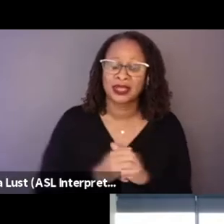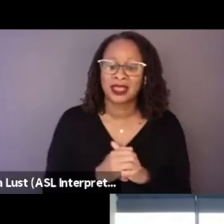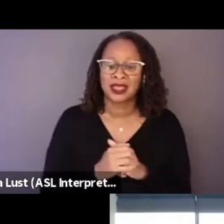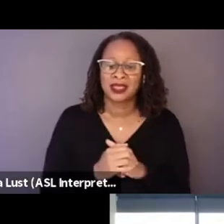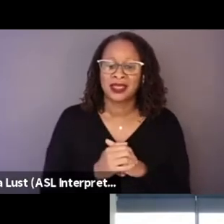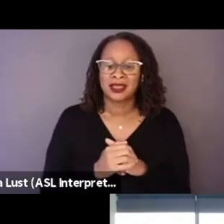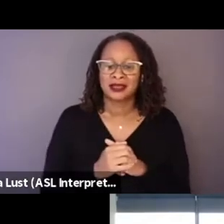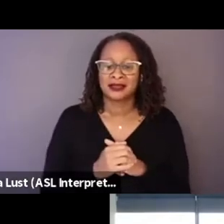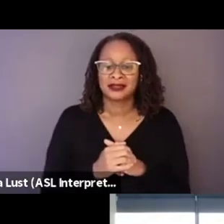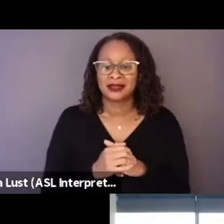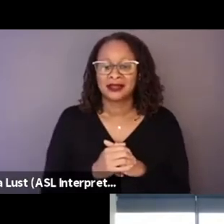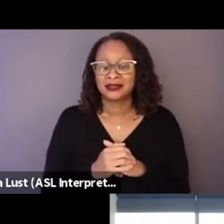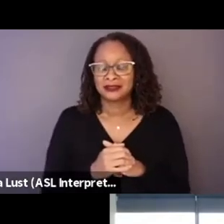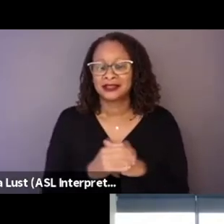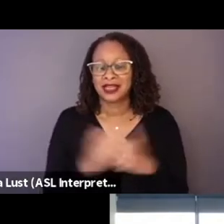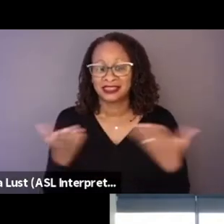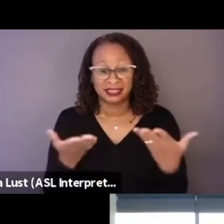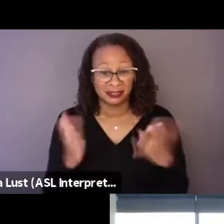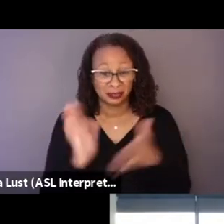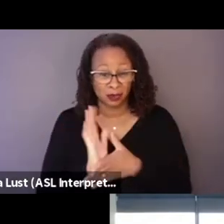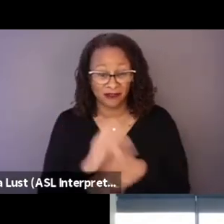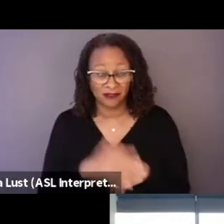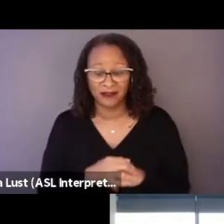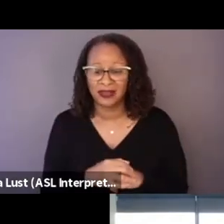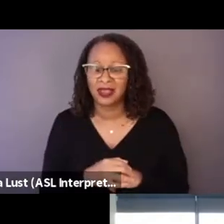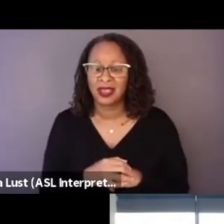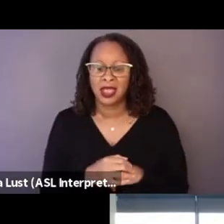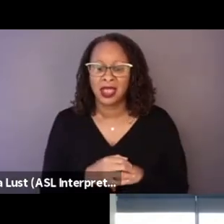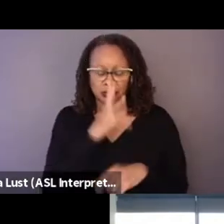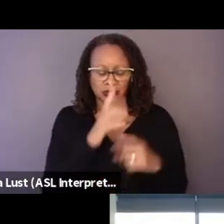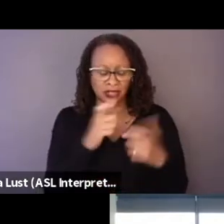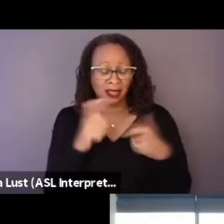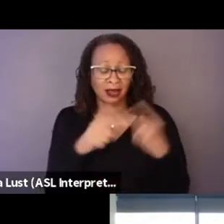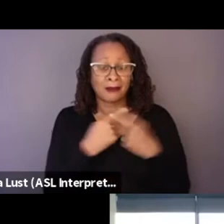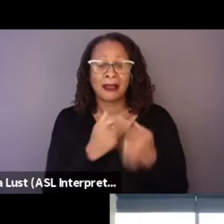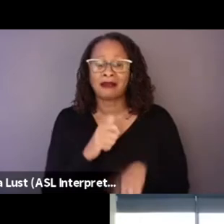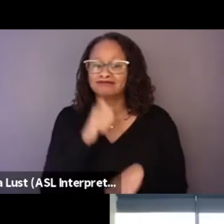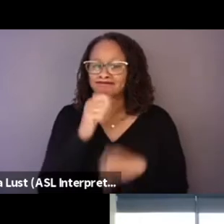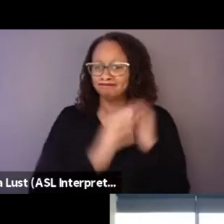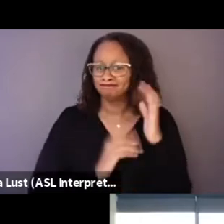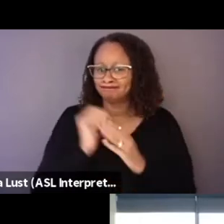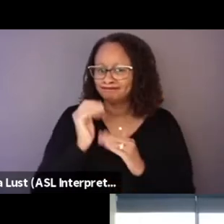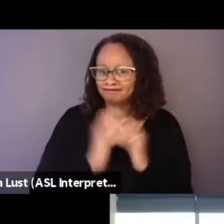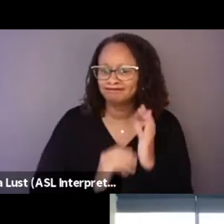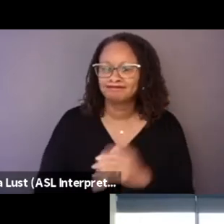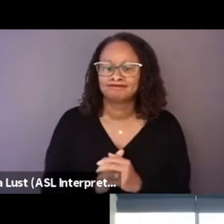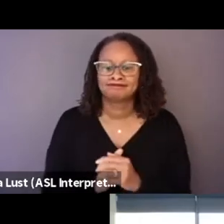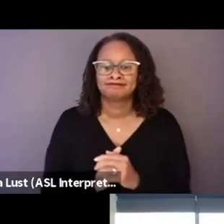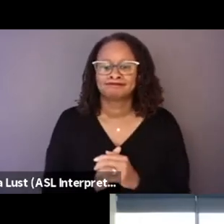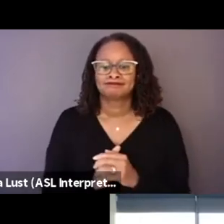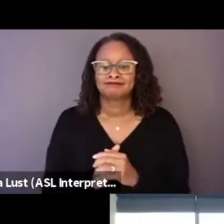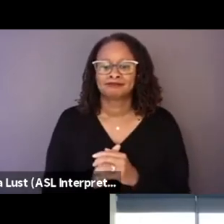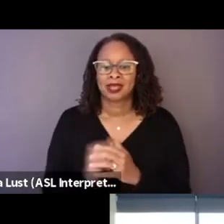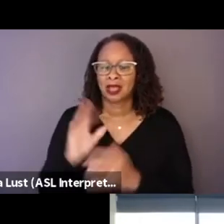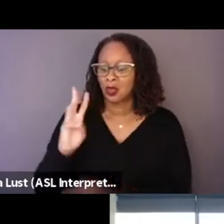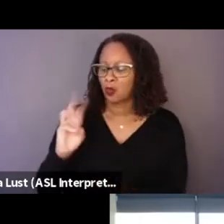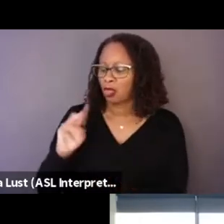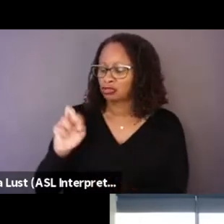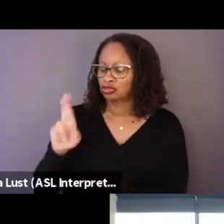And we talked a lot about being uncomfortable, and also what Wilder Image called, like the enforced idleness.